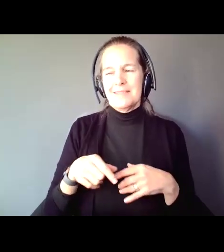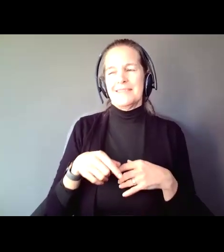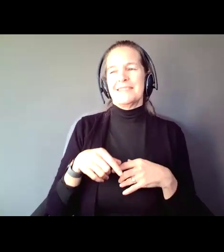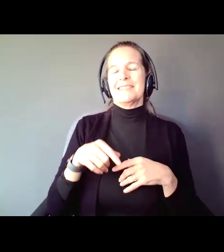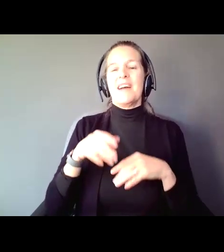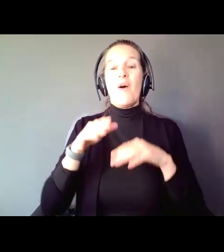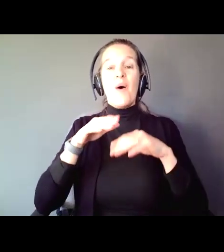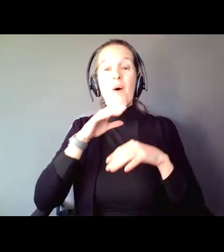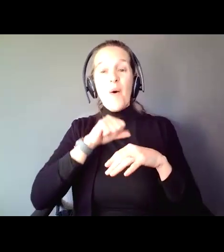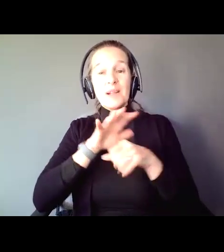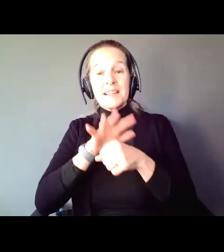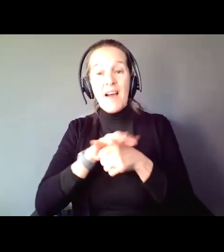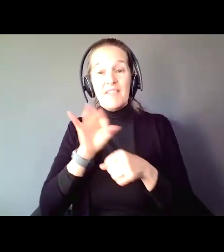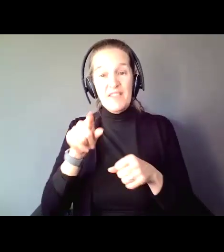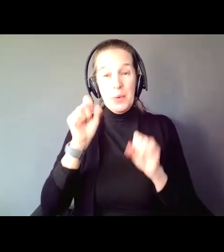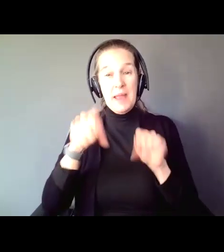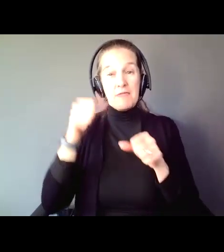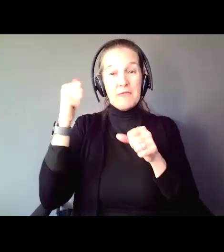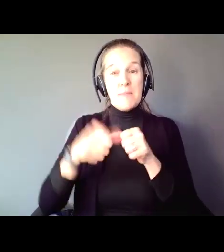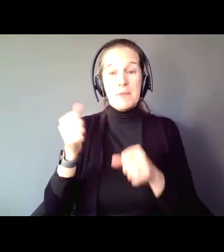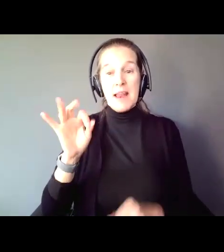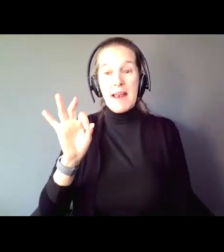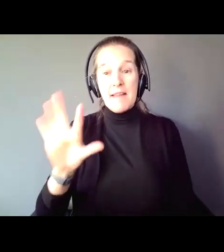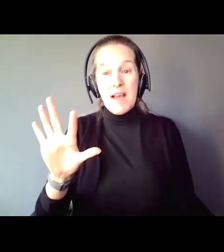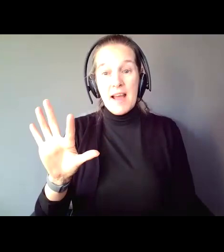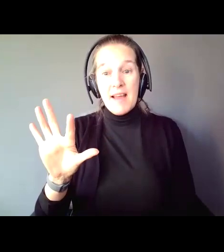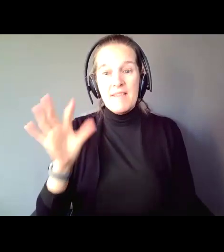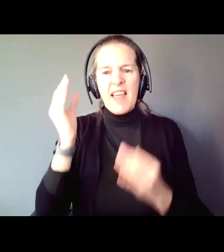to remember 1995, think about it. Think about what life was like for People with Disabilities